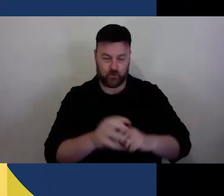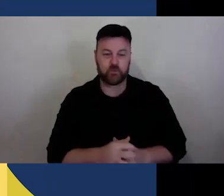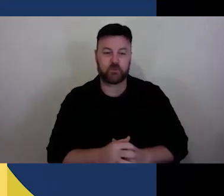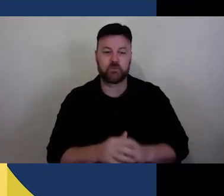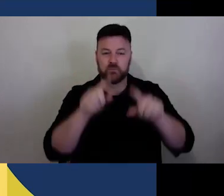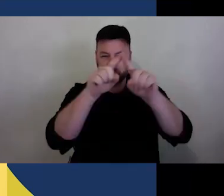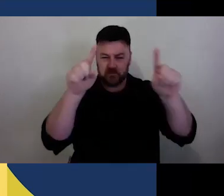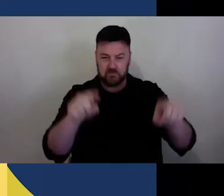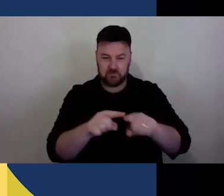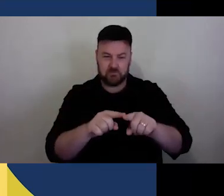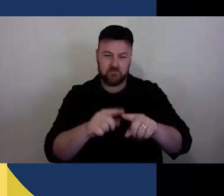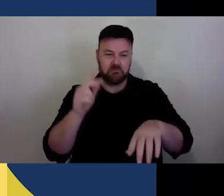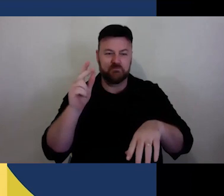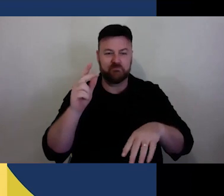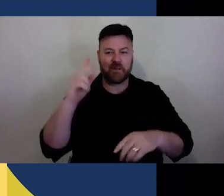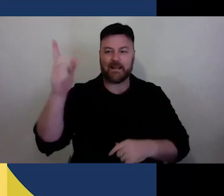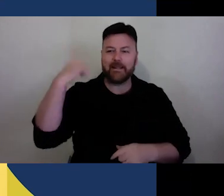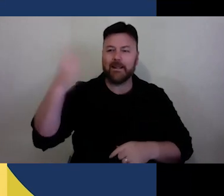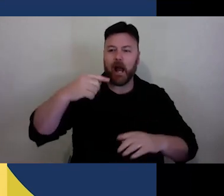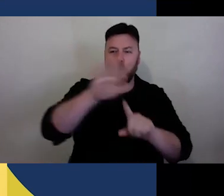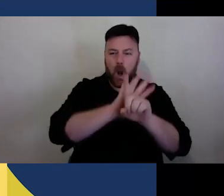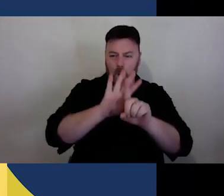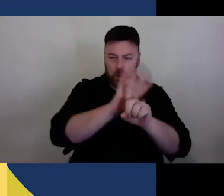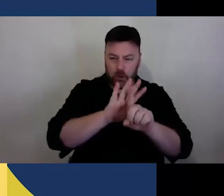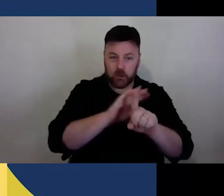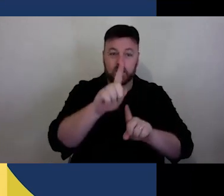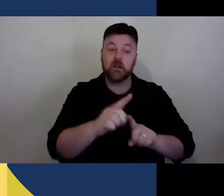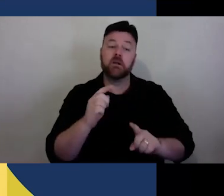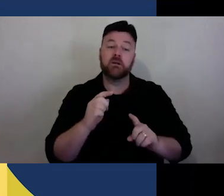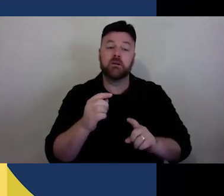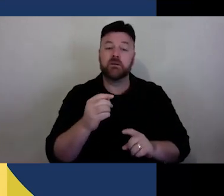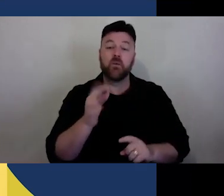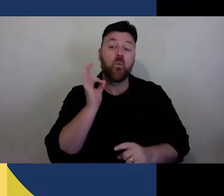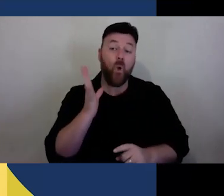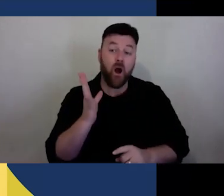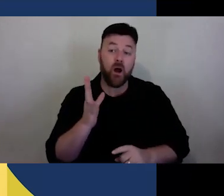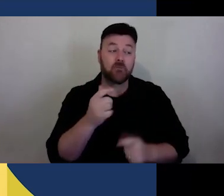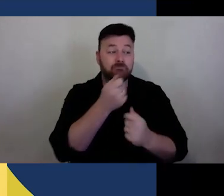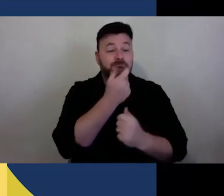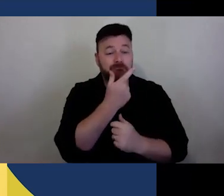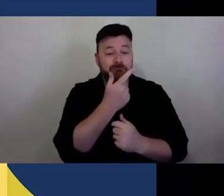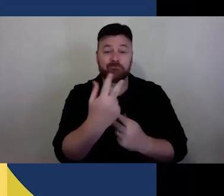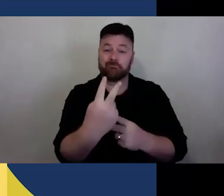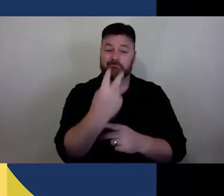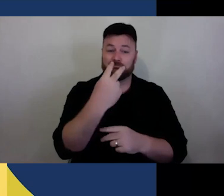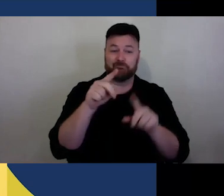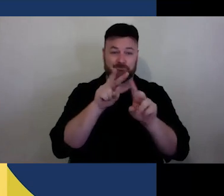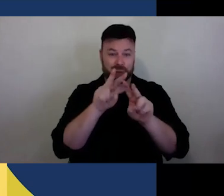the top is Mish, a fair-skinned person smiling at the camera with shoulder-length brown hair wearing a cap with the word "furious" written